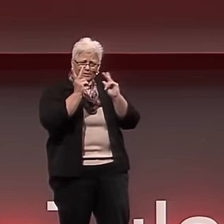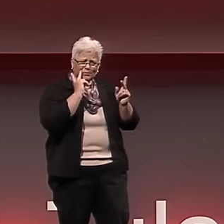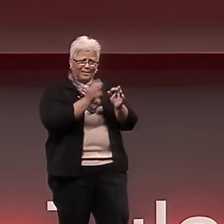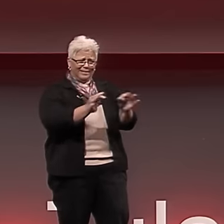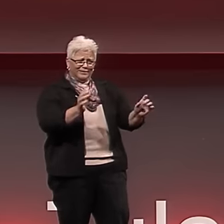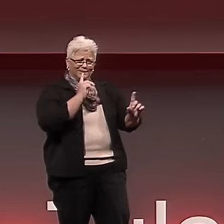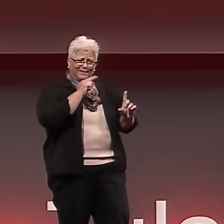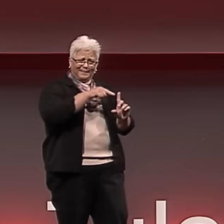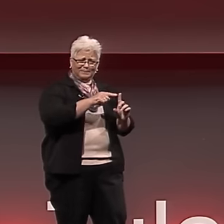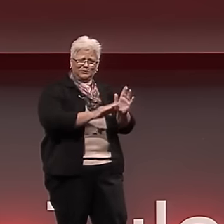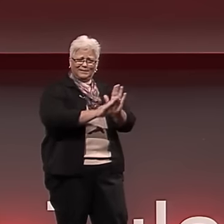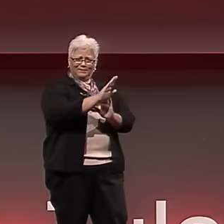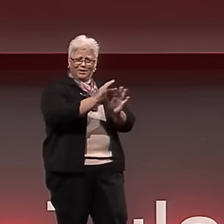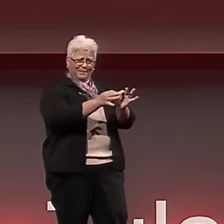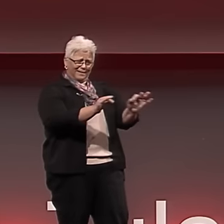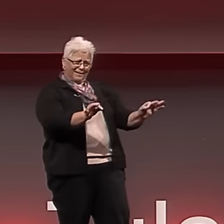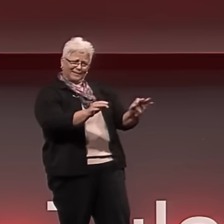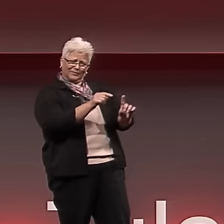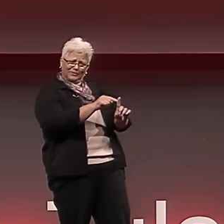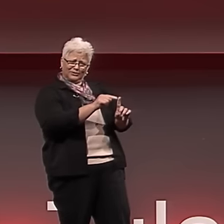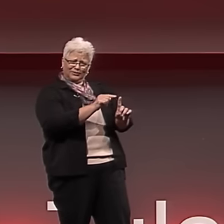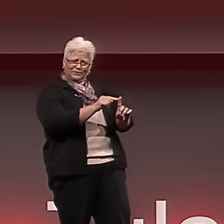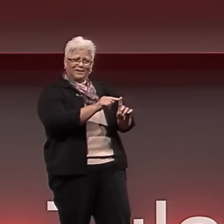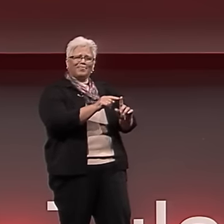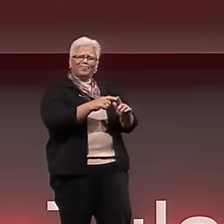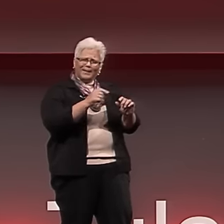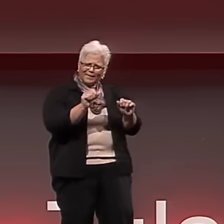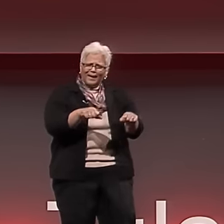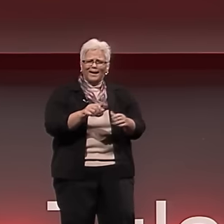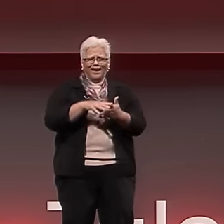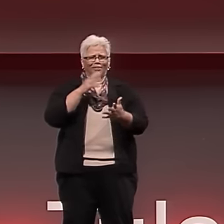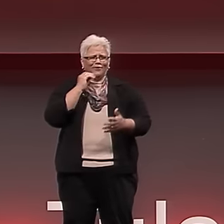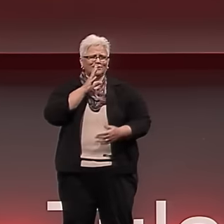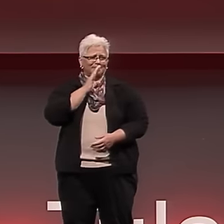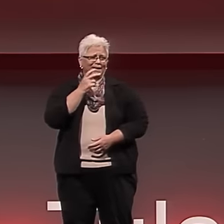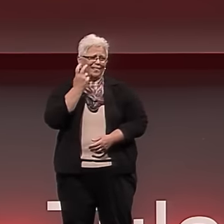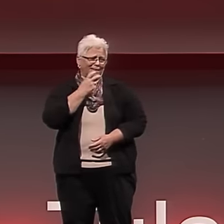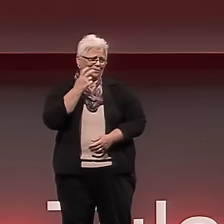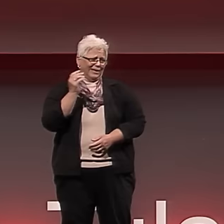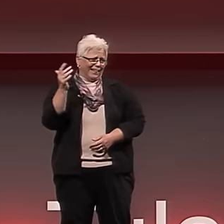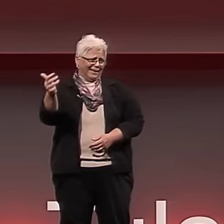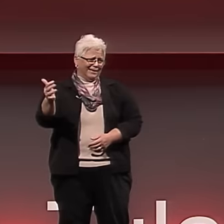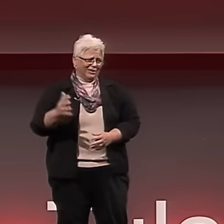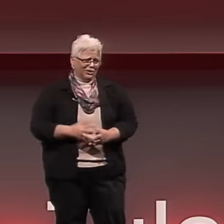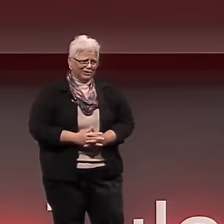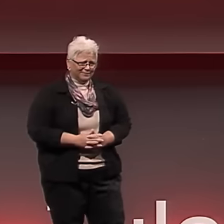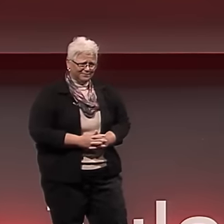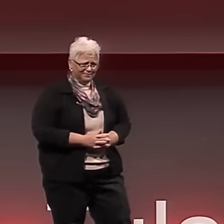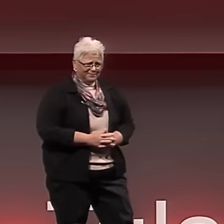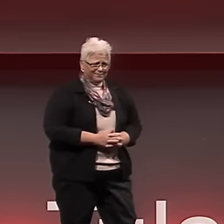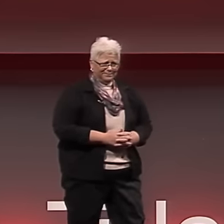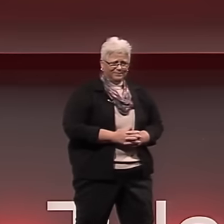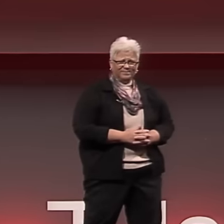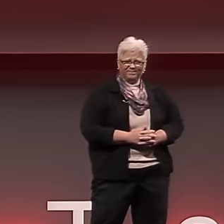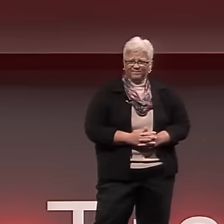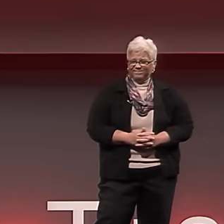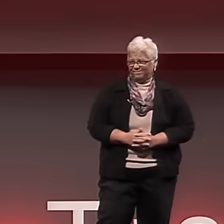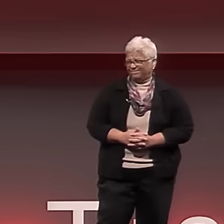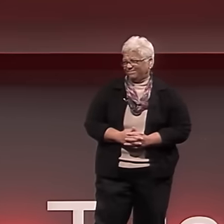It's a natural, visual language for them to develop as a basis, and then they can learn to speak and read lips later in life.